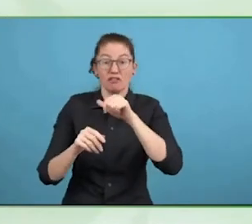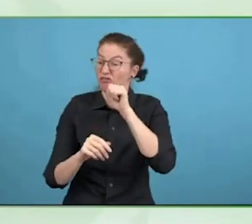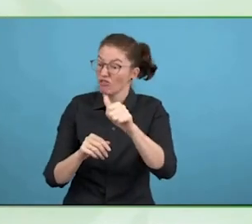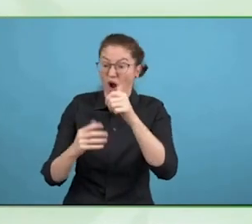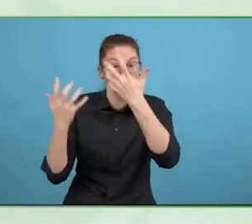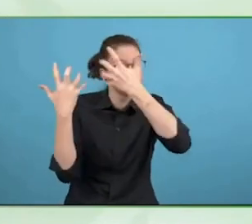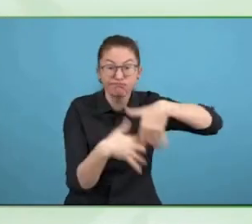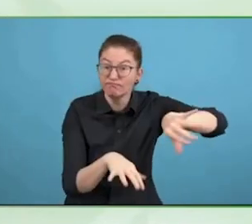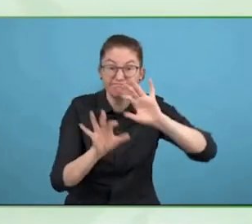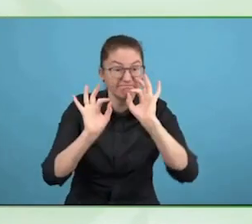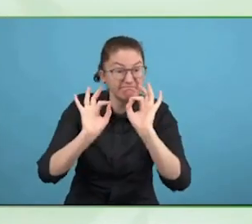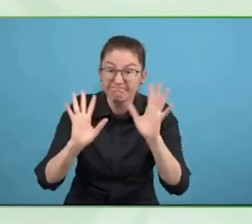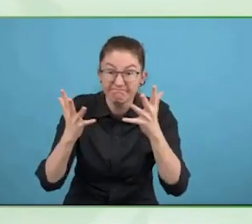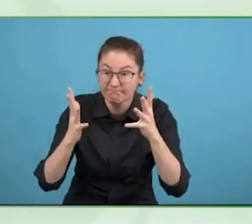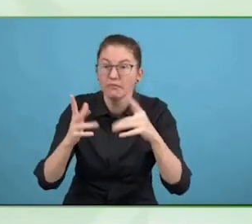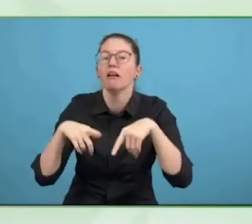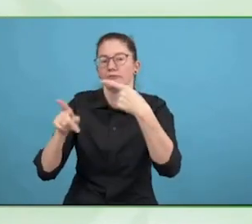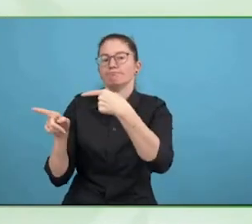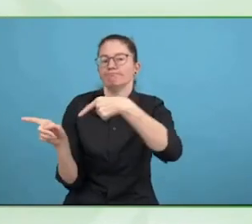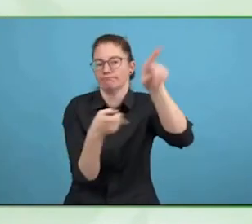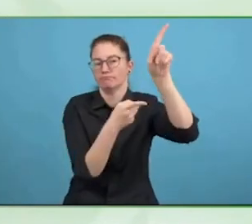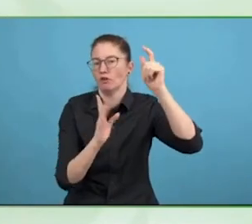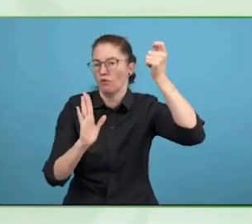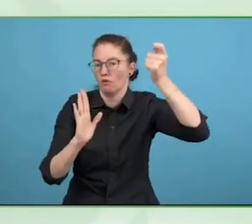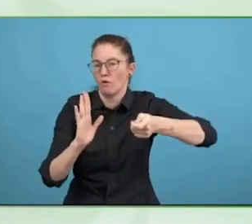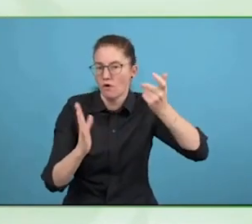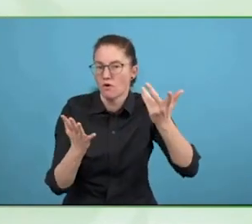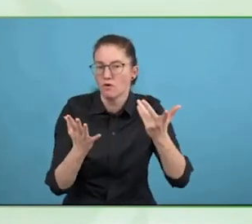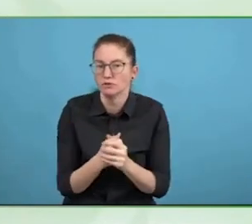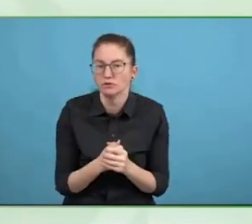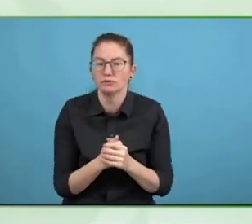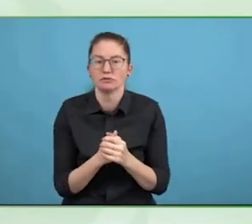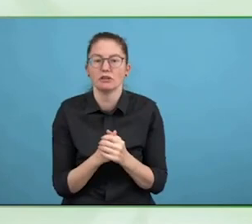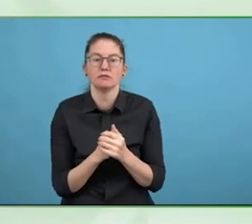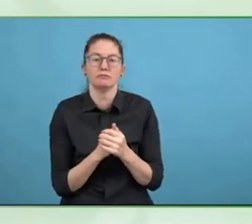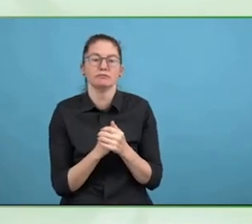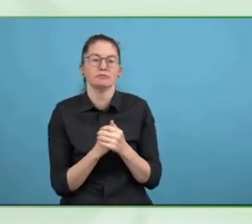the disparity, on behalf of the local authority, the family, if